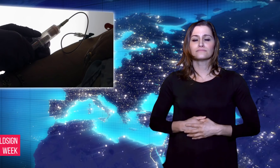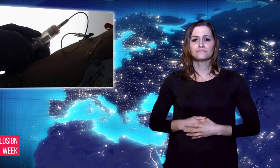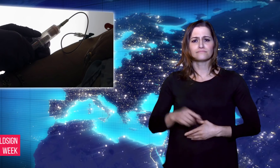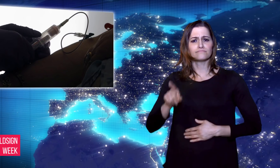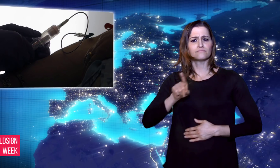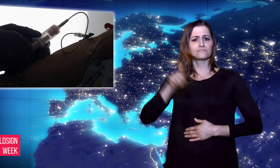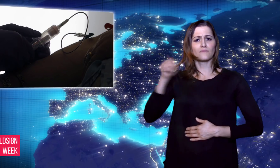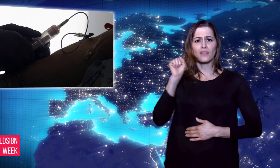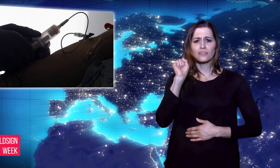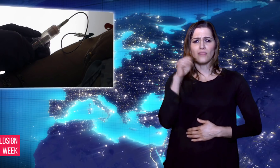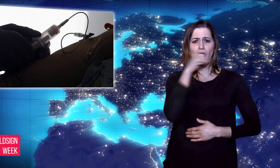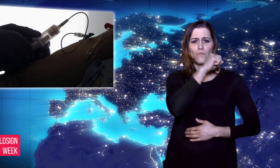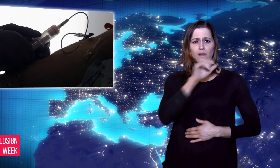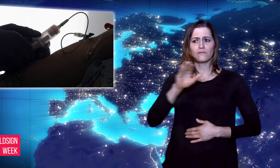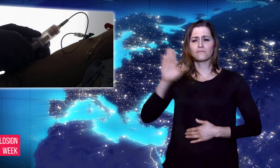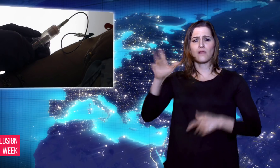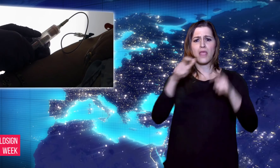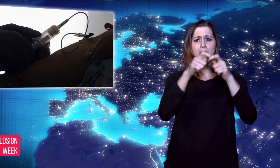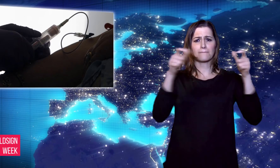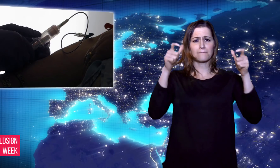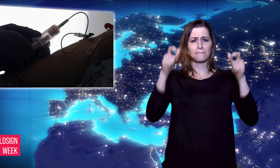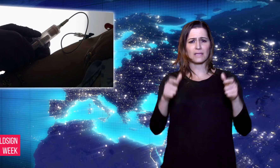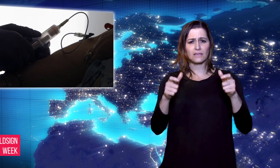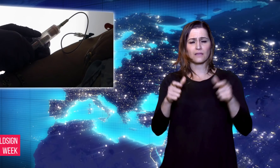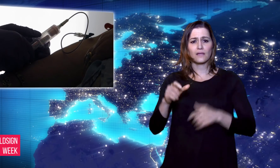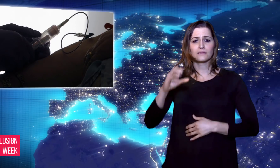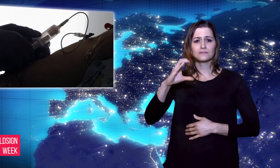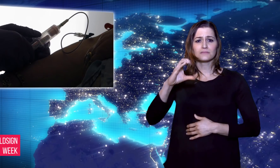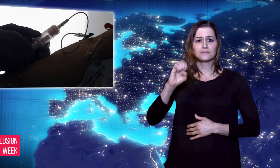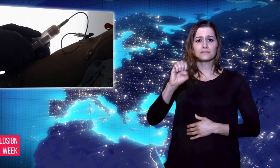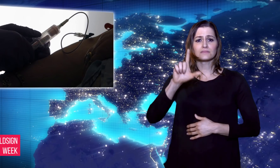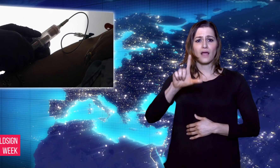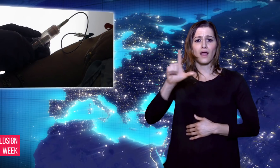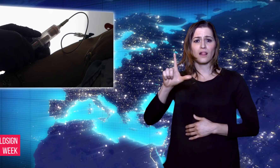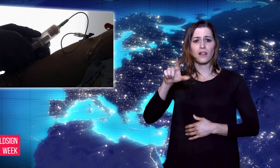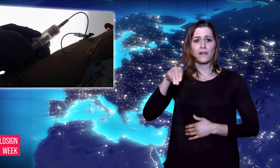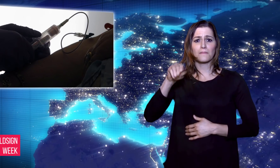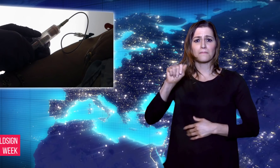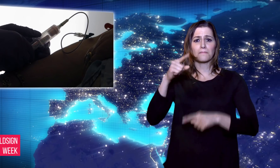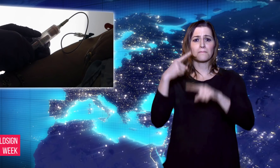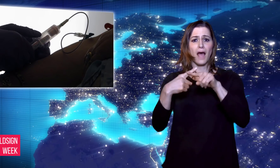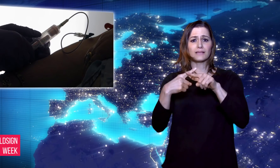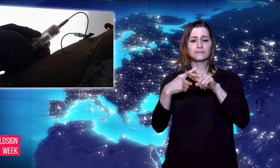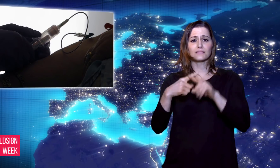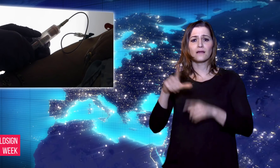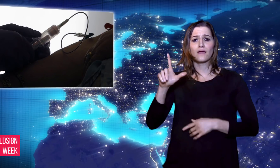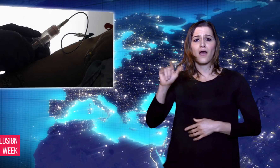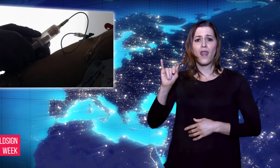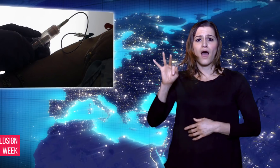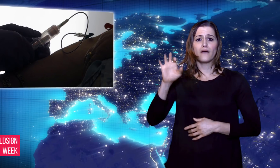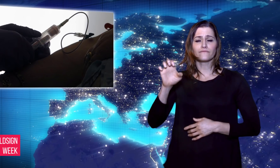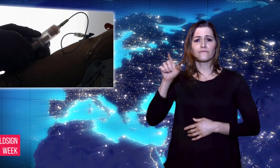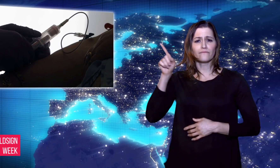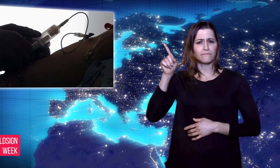that detects colon cancer.